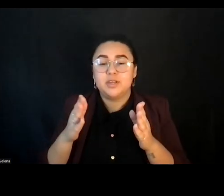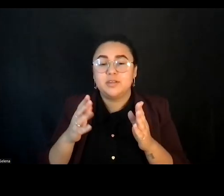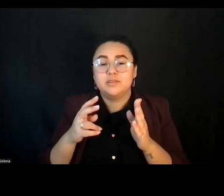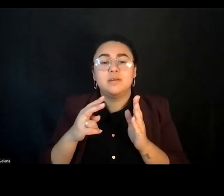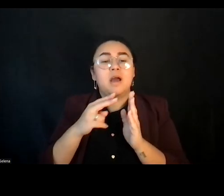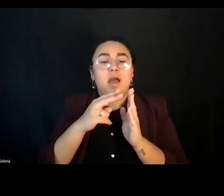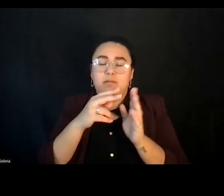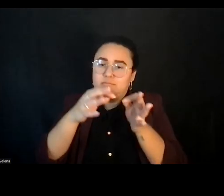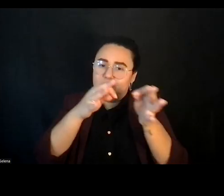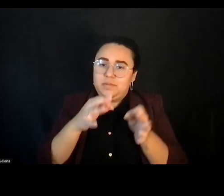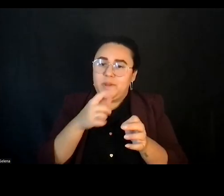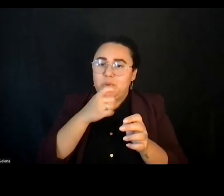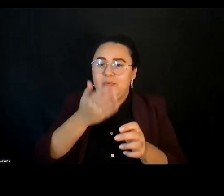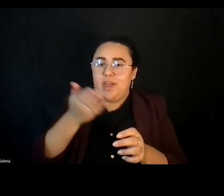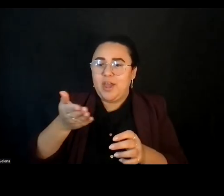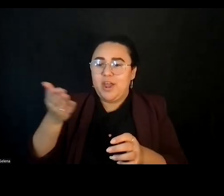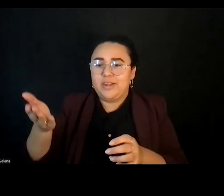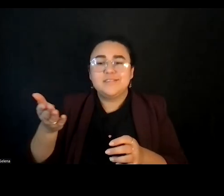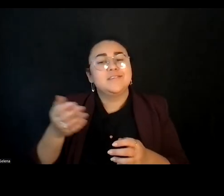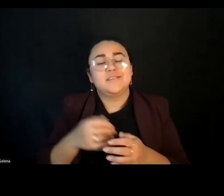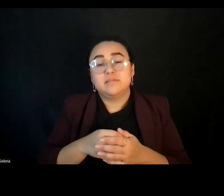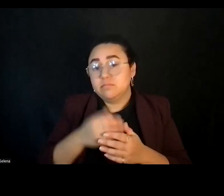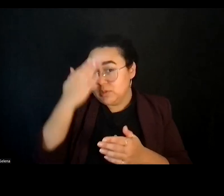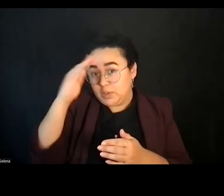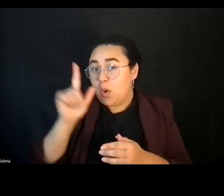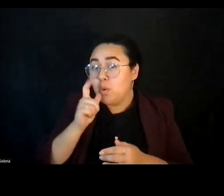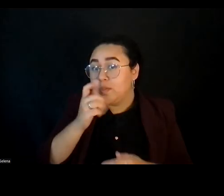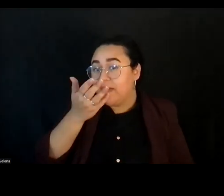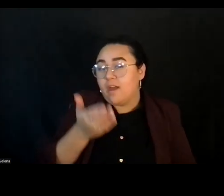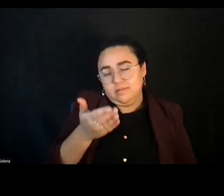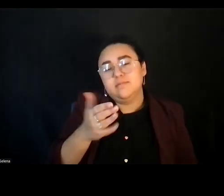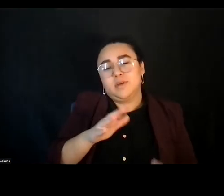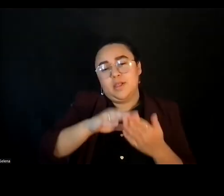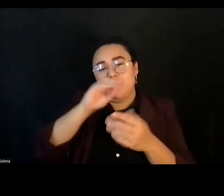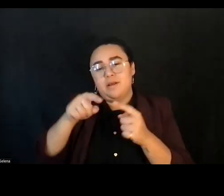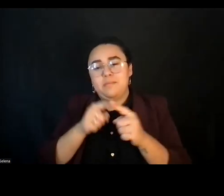So you, if you don't know already, can learn a little bit about where they're coming from and what they've done.